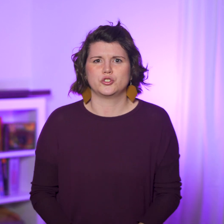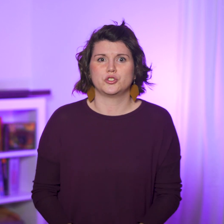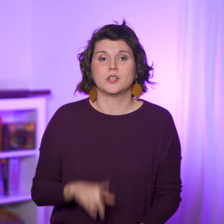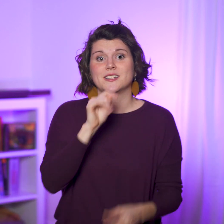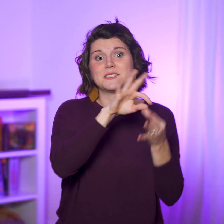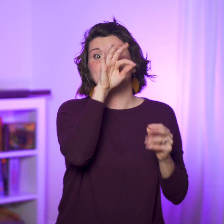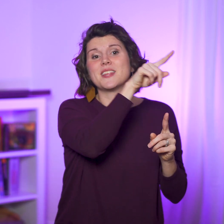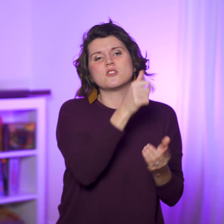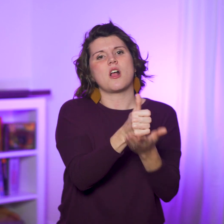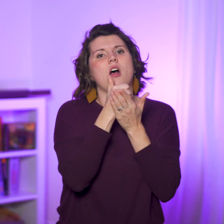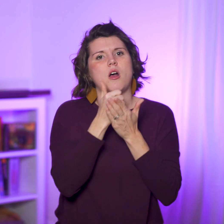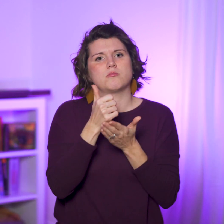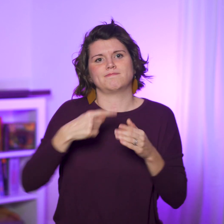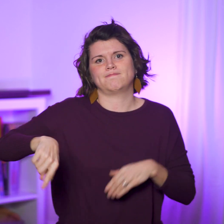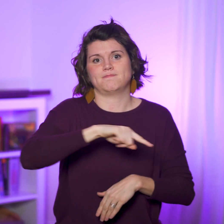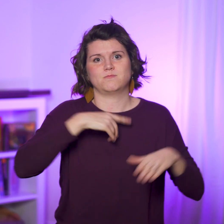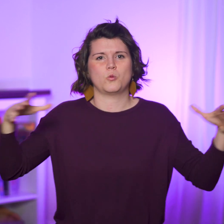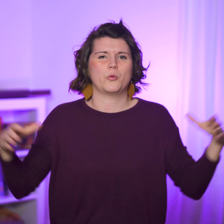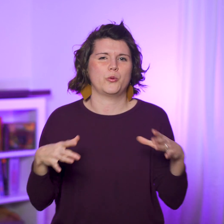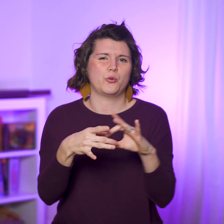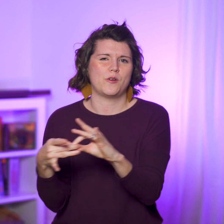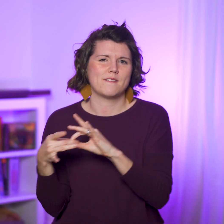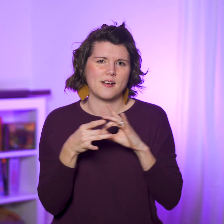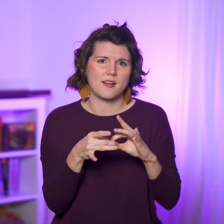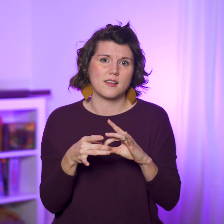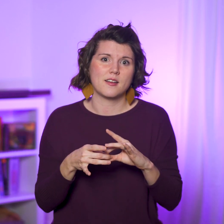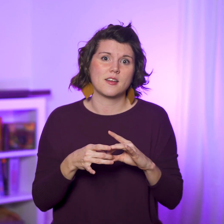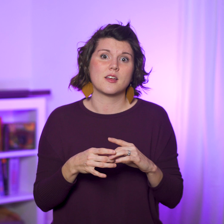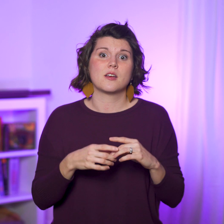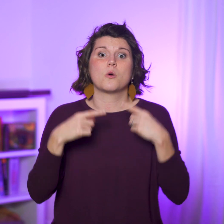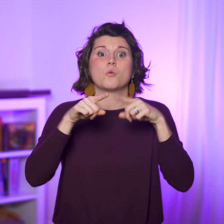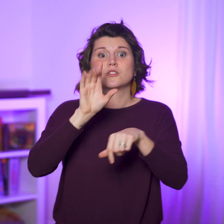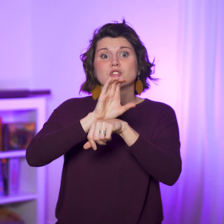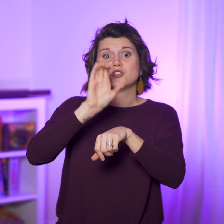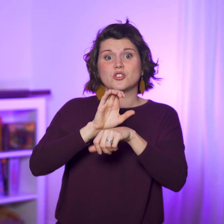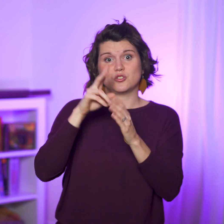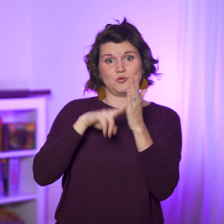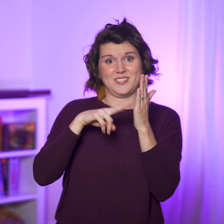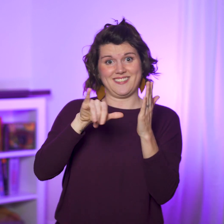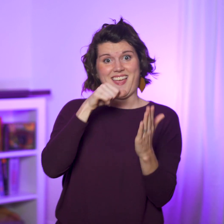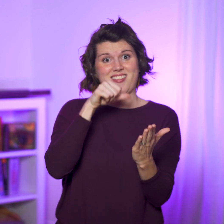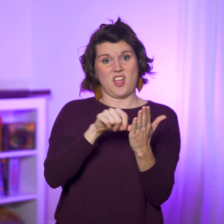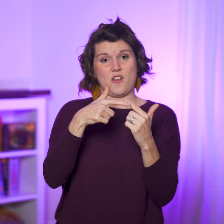The Spirit doesn’t homogenize; He unifies. When the church reads this letter